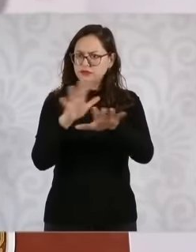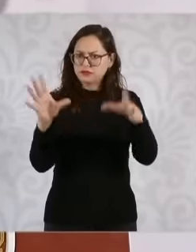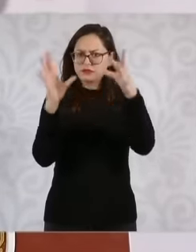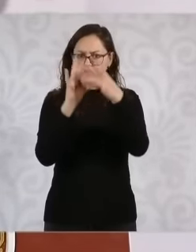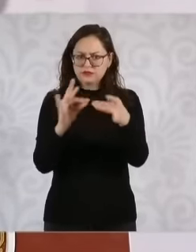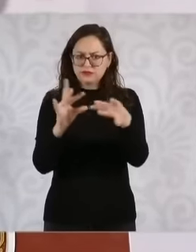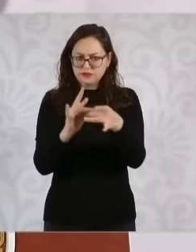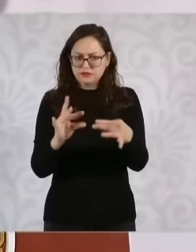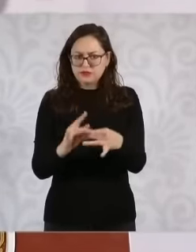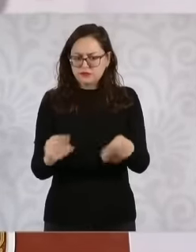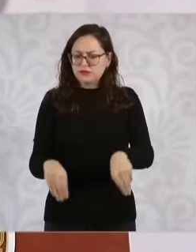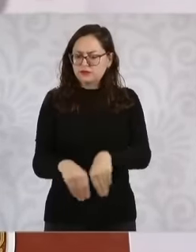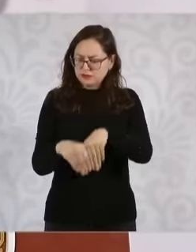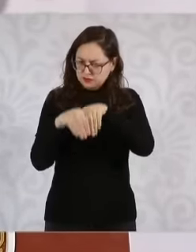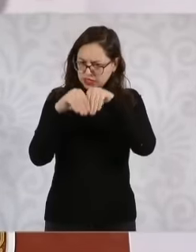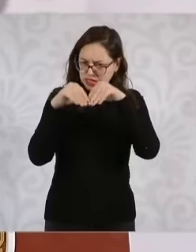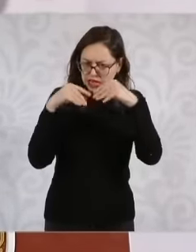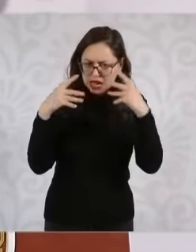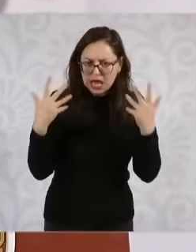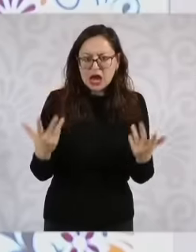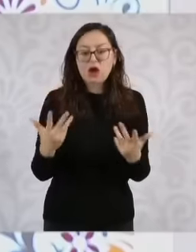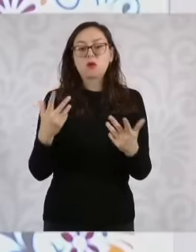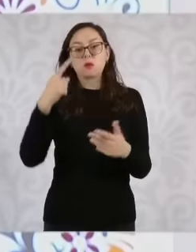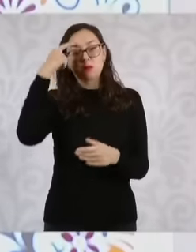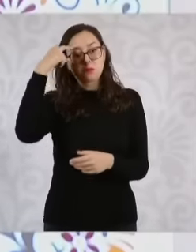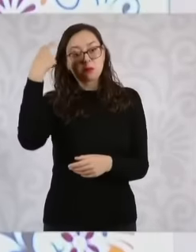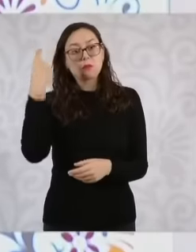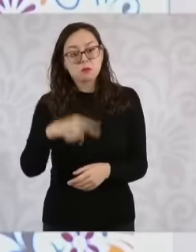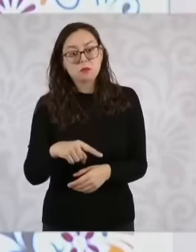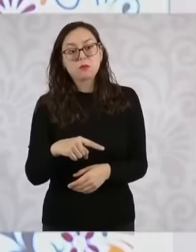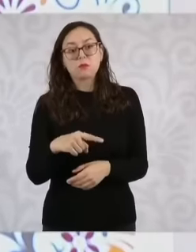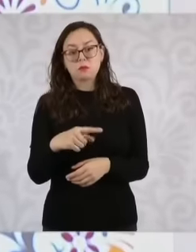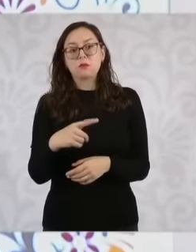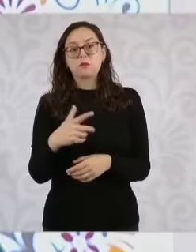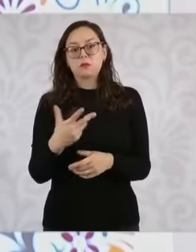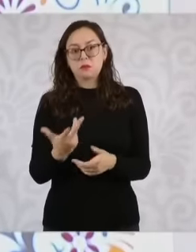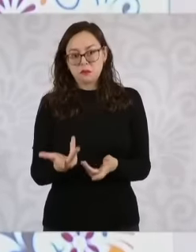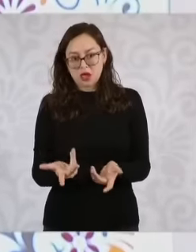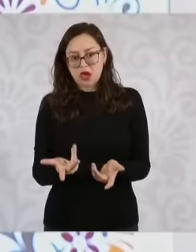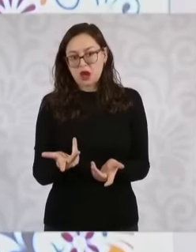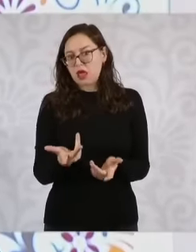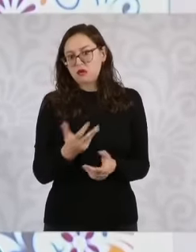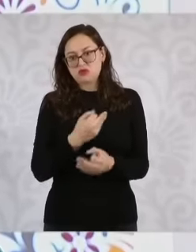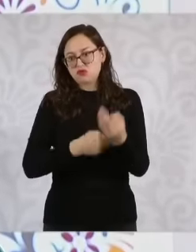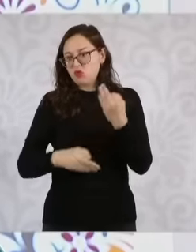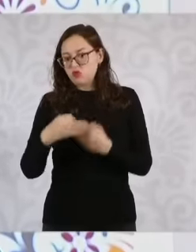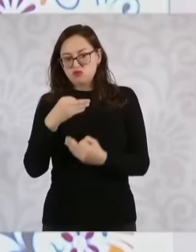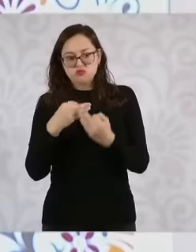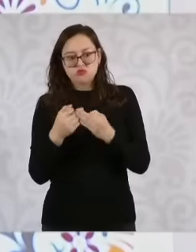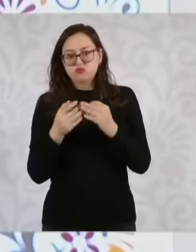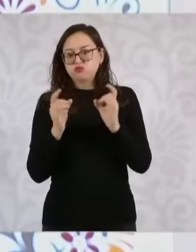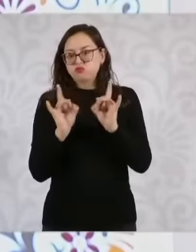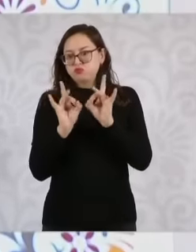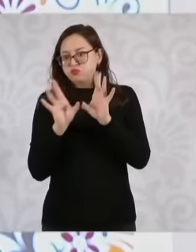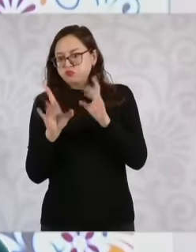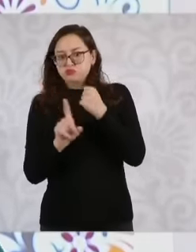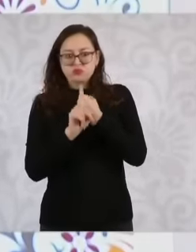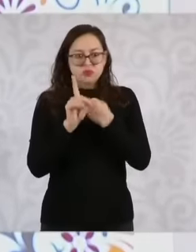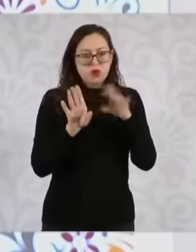secondary laws that allow us to characterize any problem and resolve it and finally